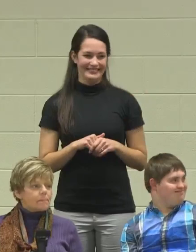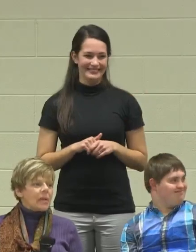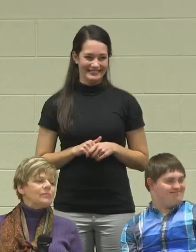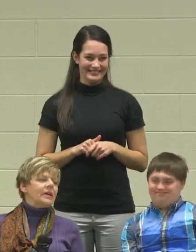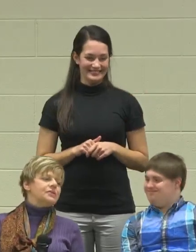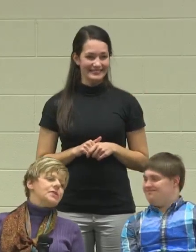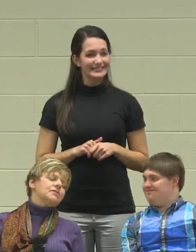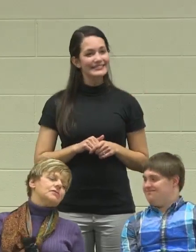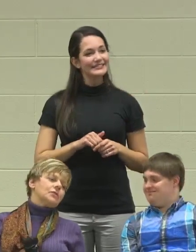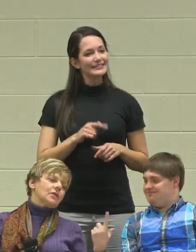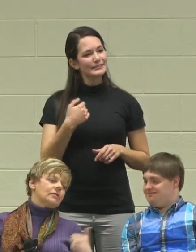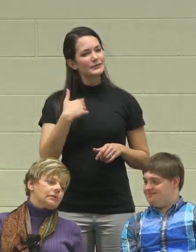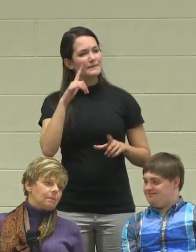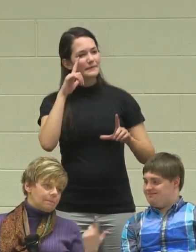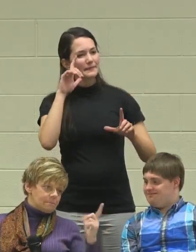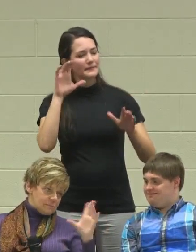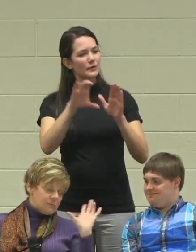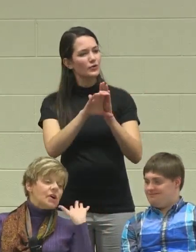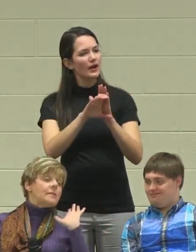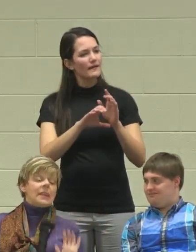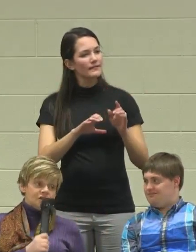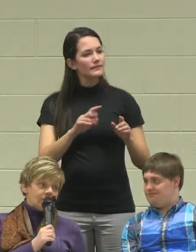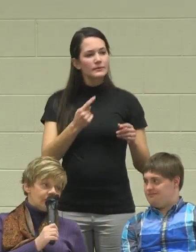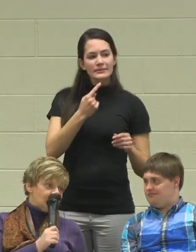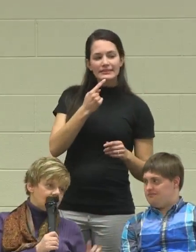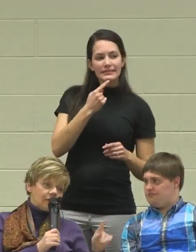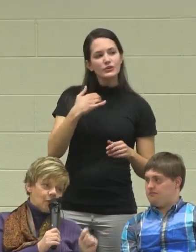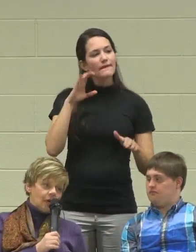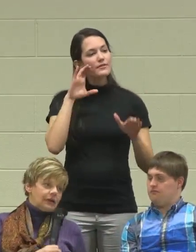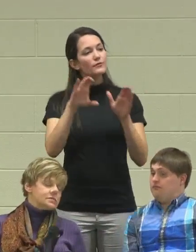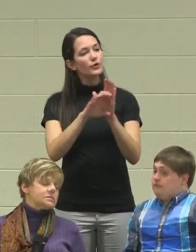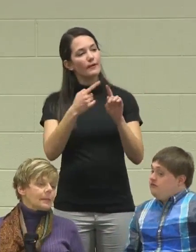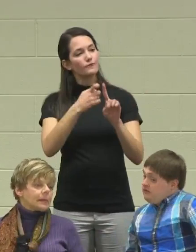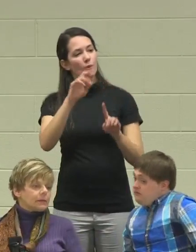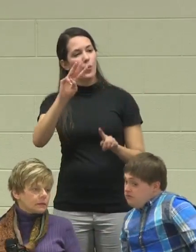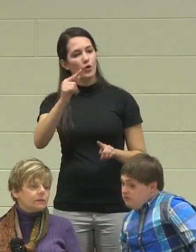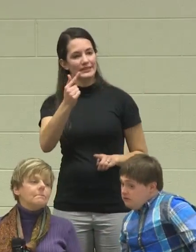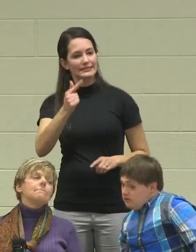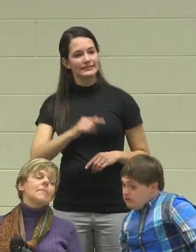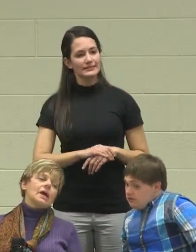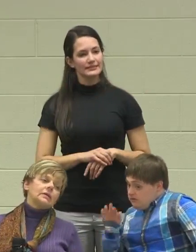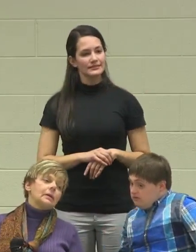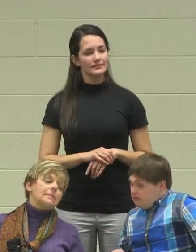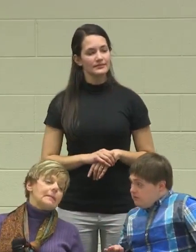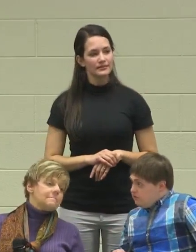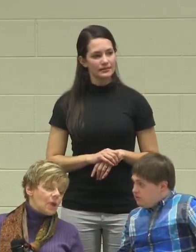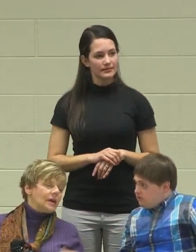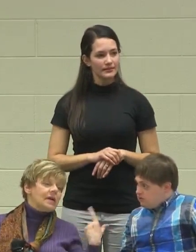Hey Brin, do you have the photograph? Do you have the photograph from Walgreens?